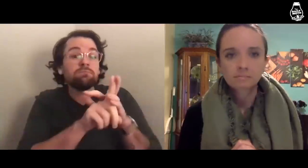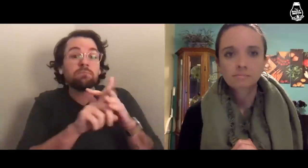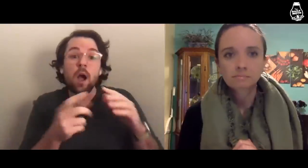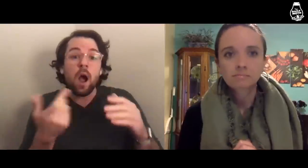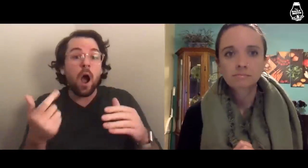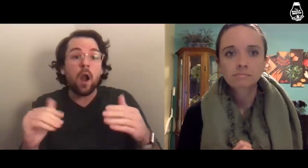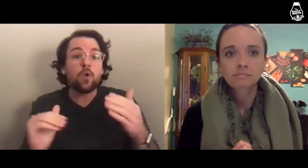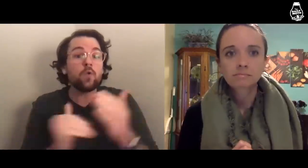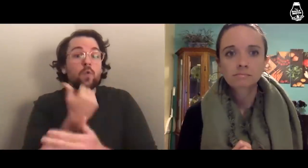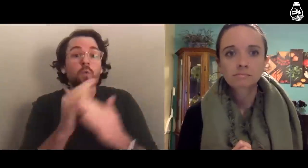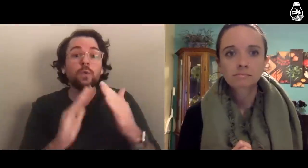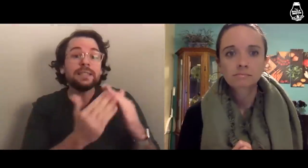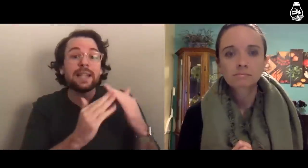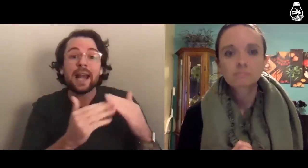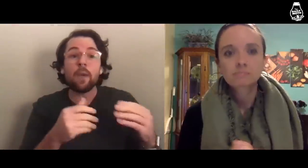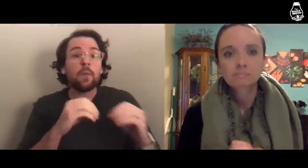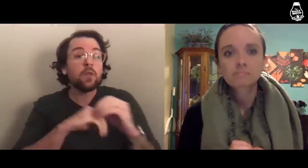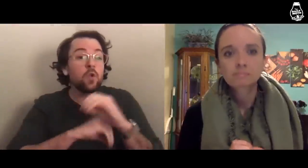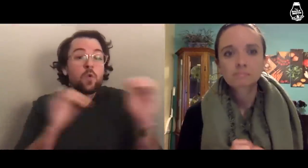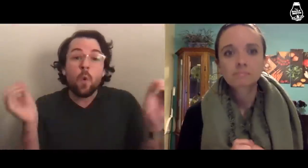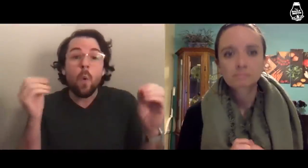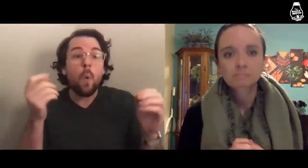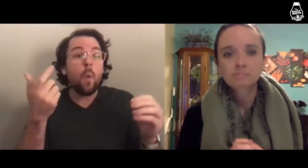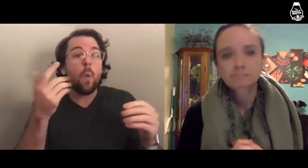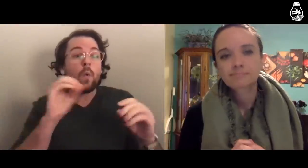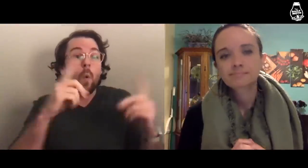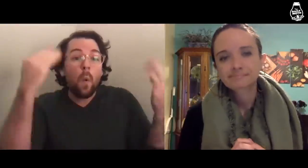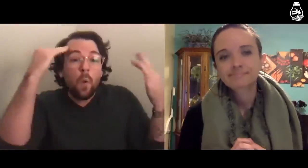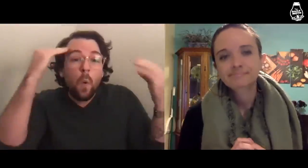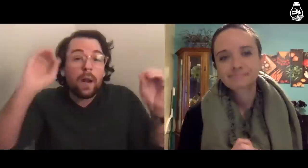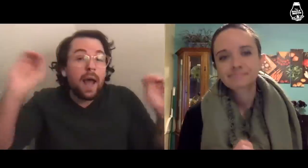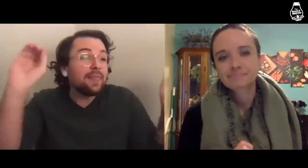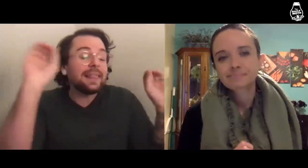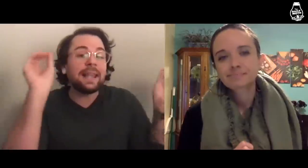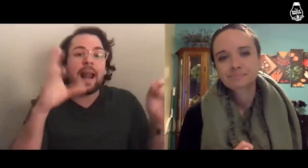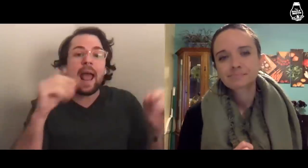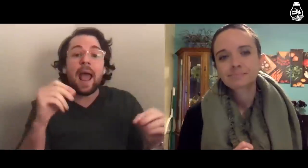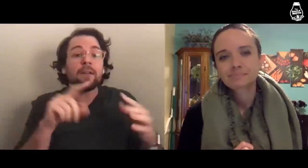and show up in a new city where nobody knows anything,